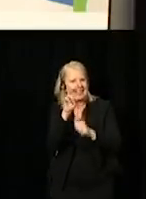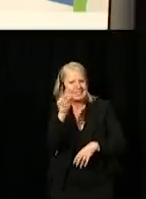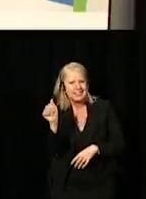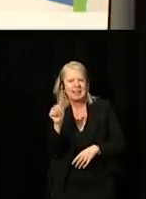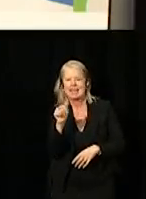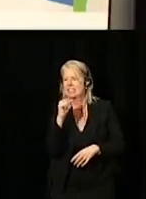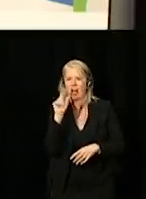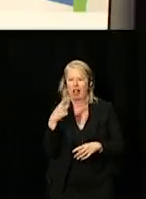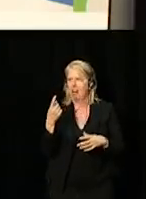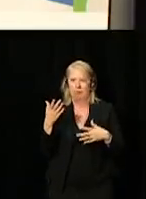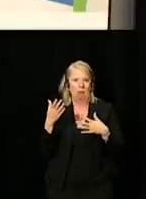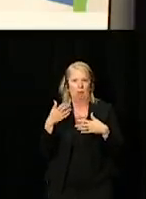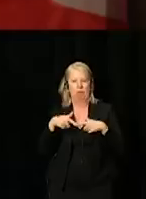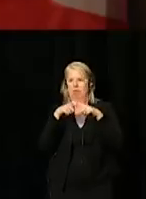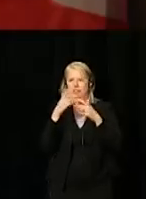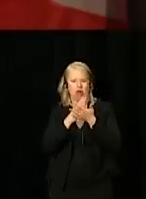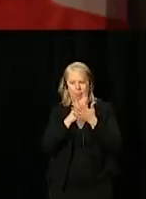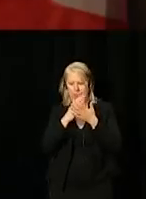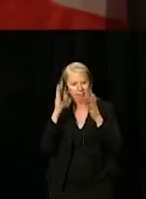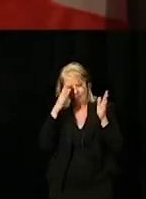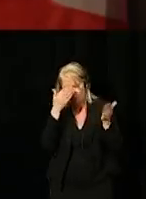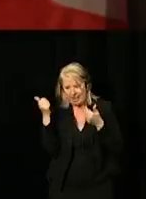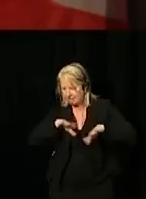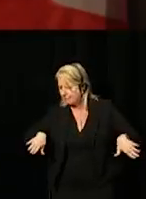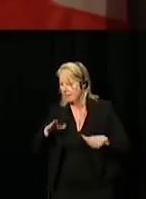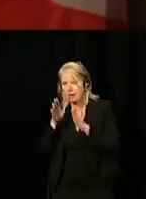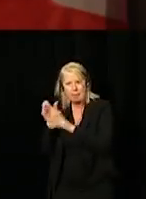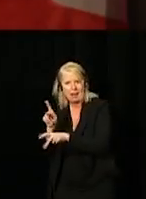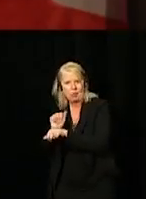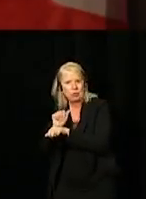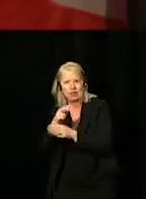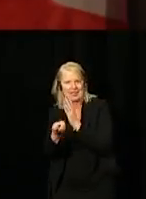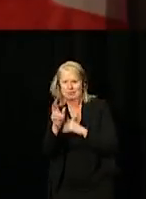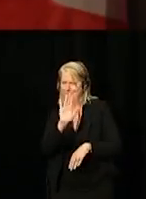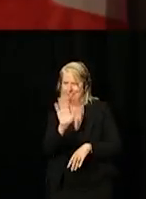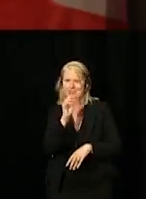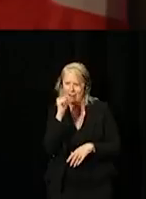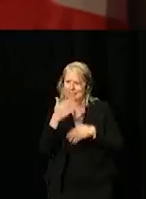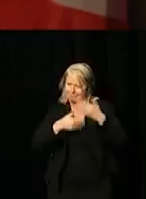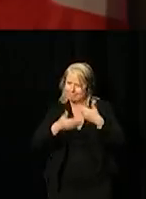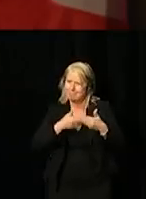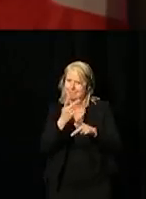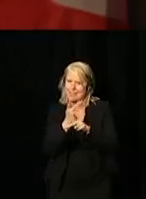and not: let's stop now and go back to work. So, we'll do that a little later.